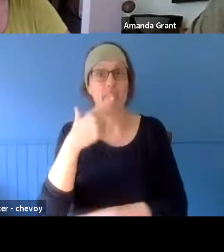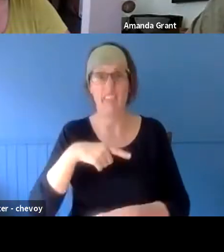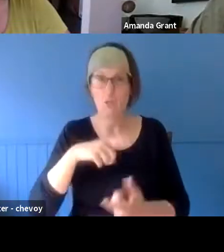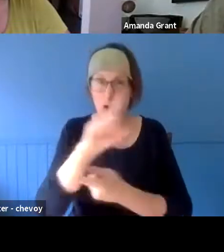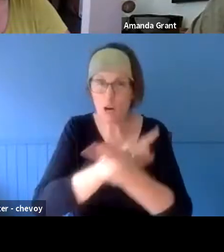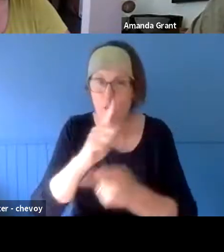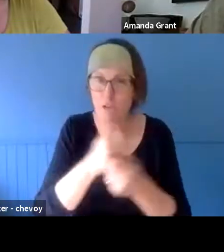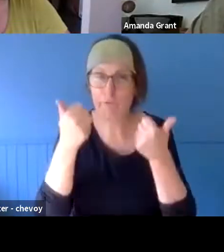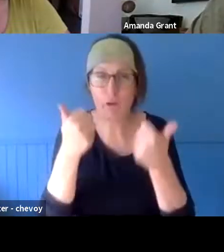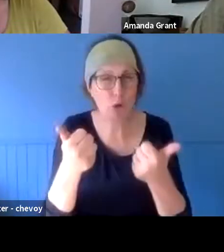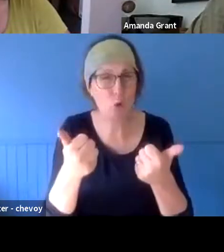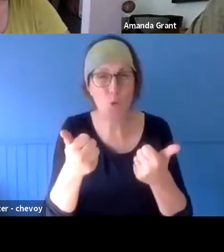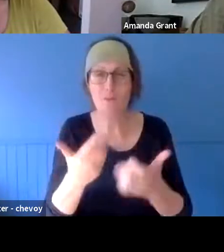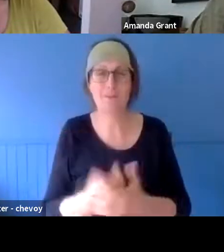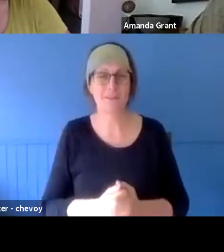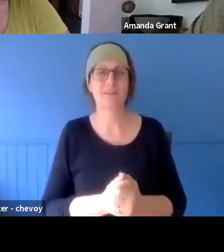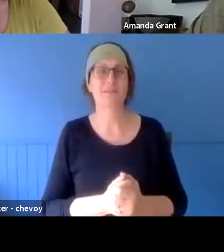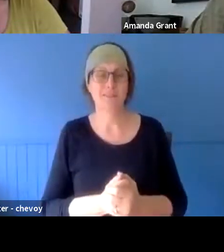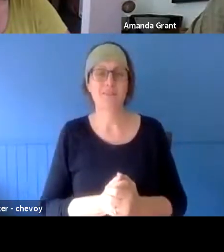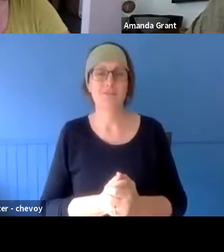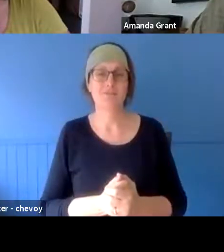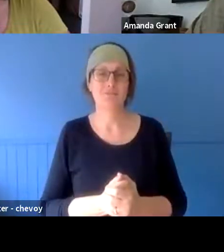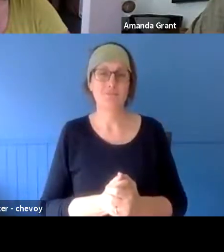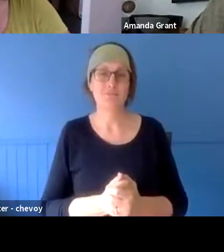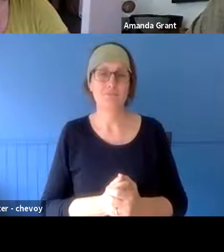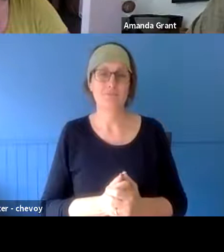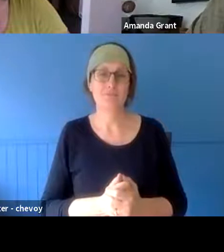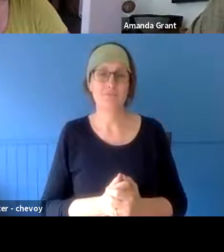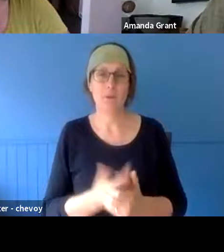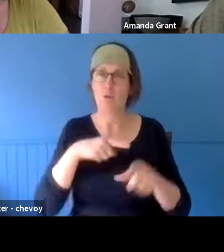up - Launceston next year - it gives people a pretty good opportunity,